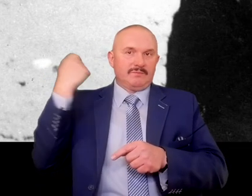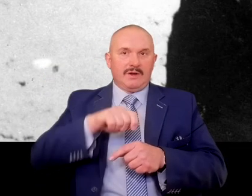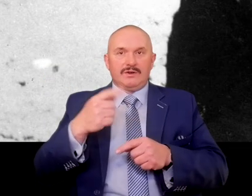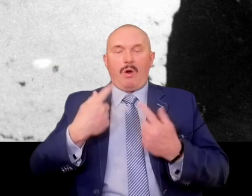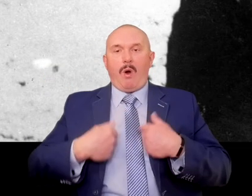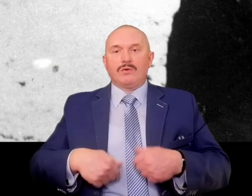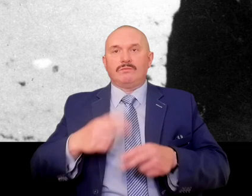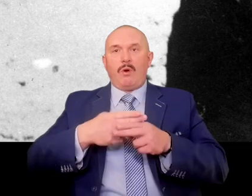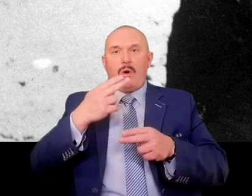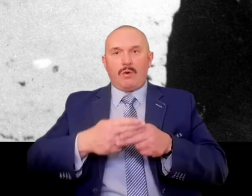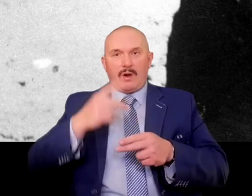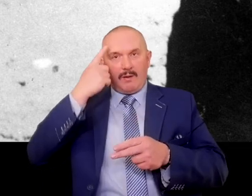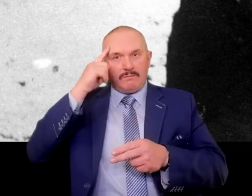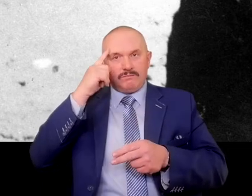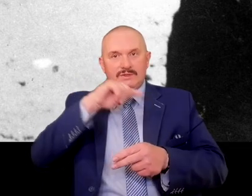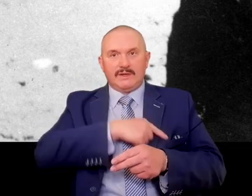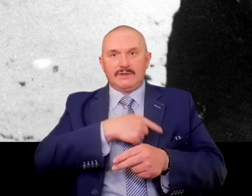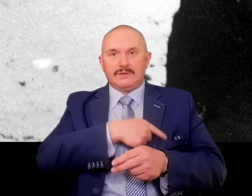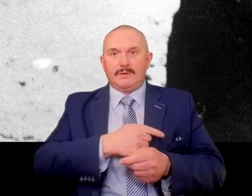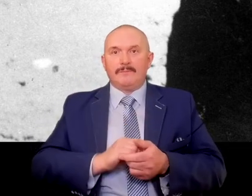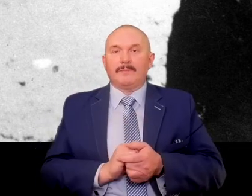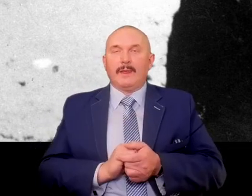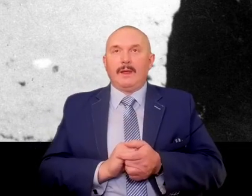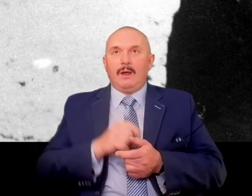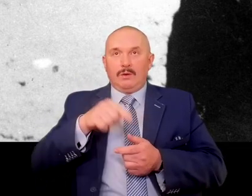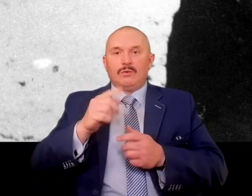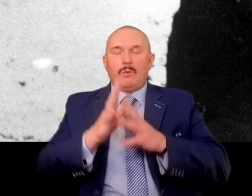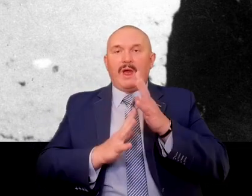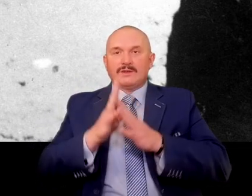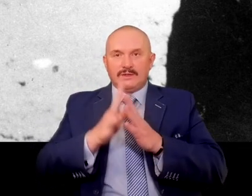Piasnica is also not the only place of extermination in Pomerania.